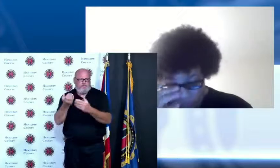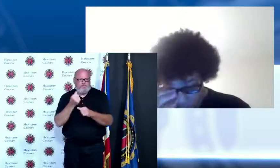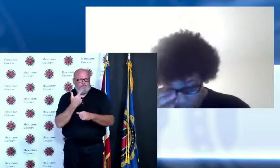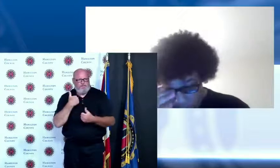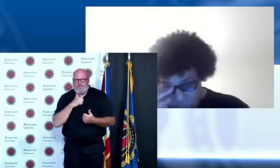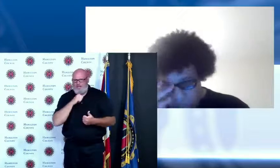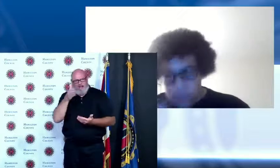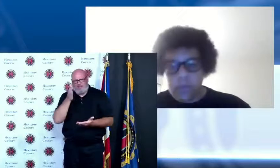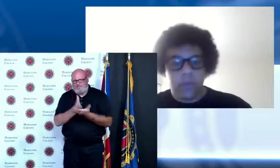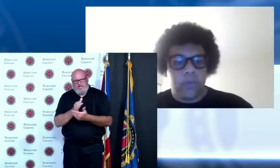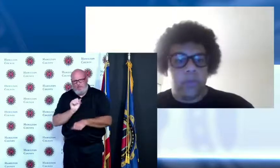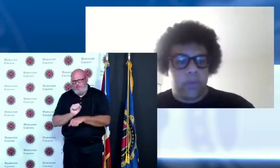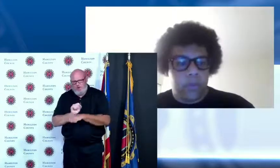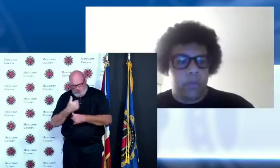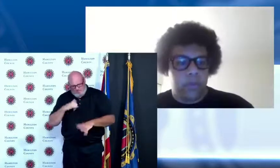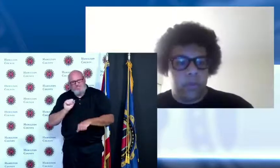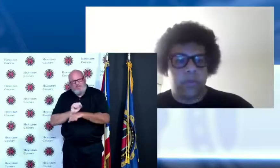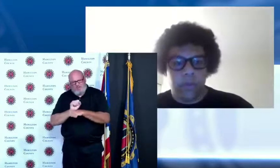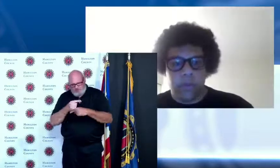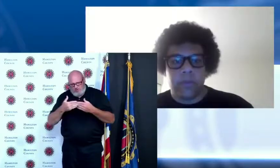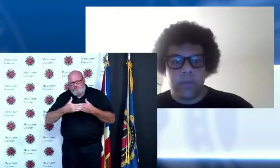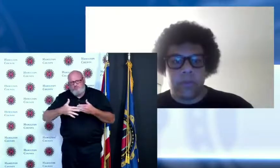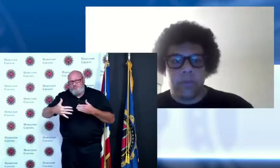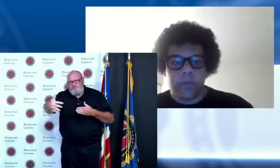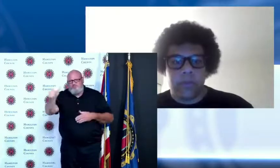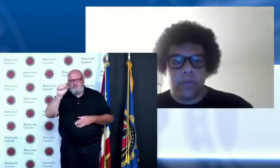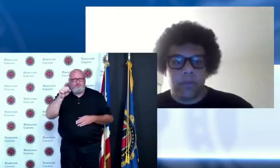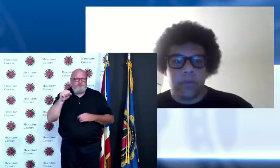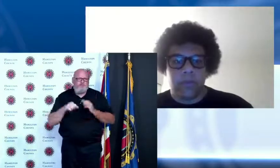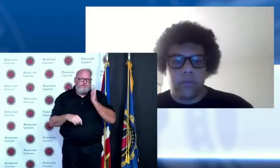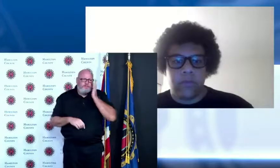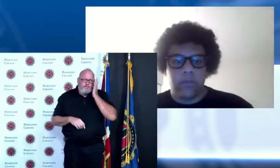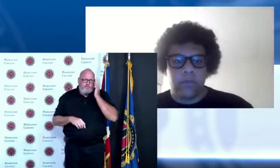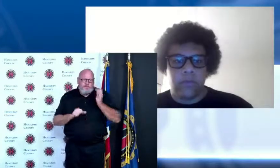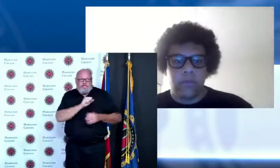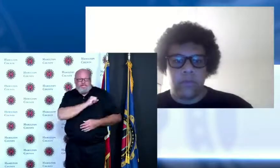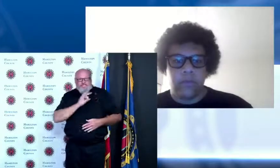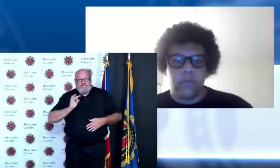on at our staff meetings and board meetings and our meetings are going to look a little different